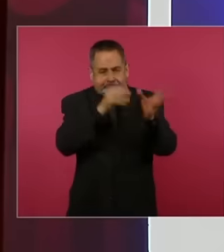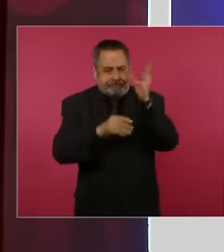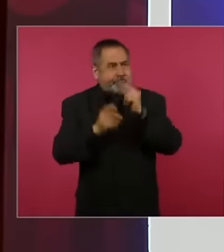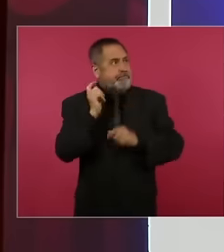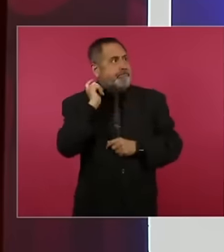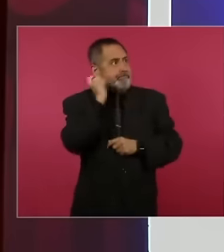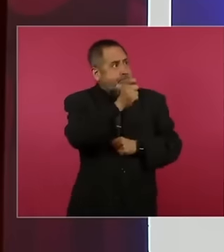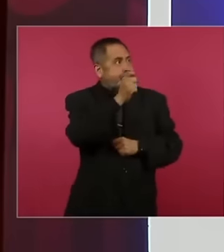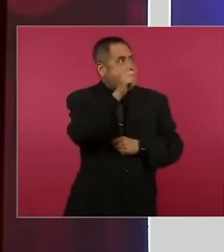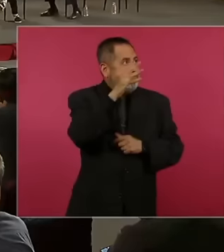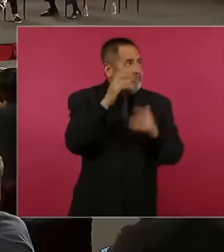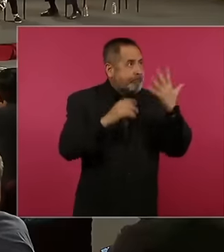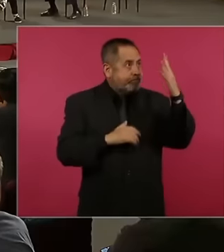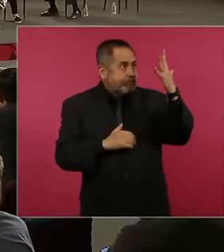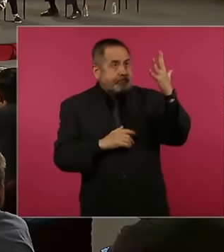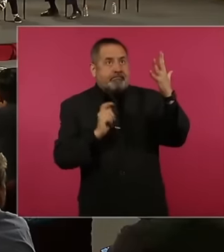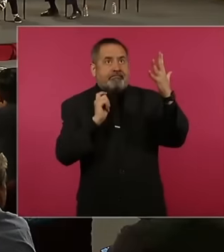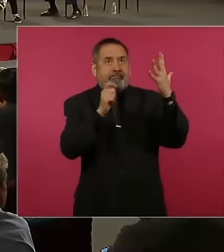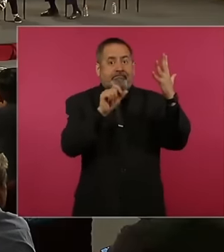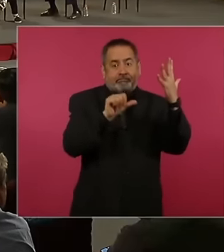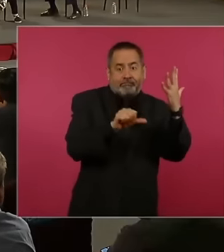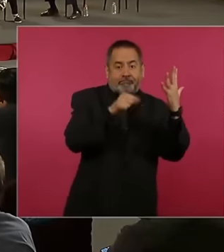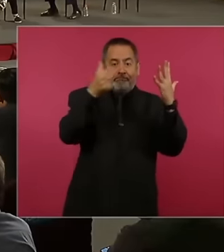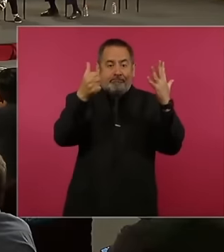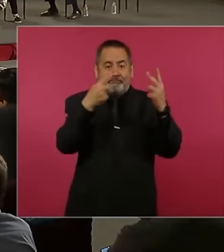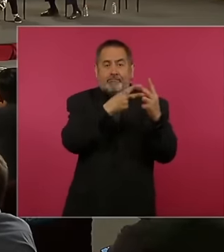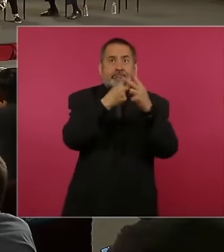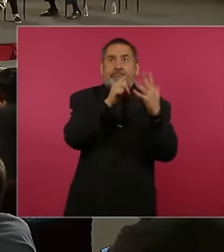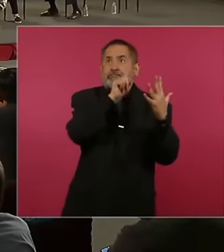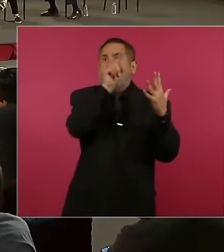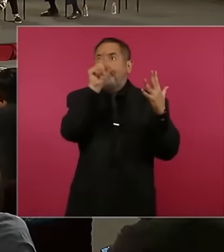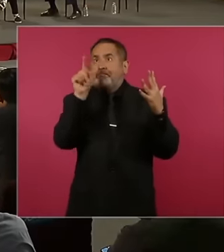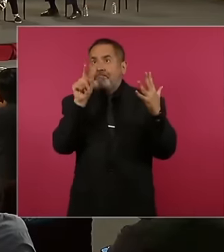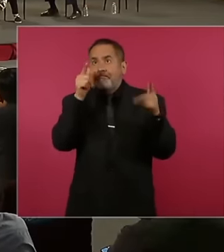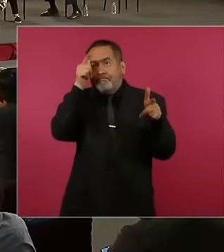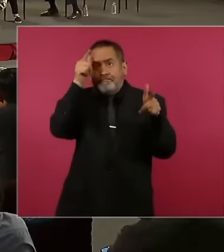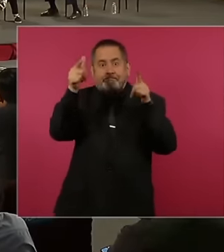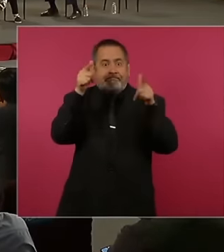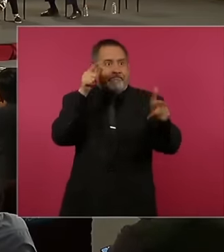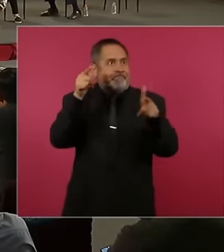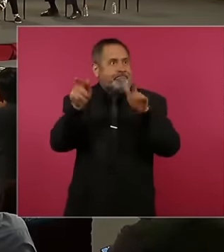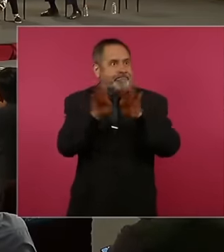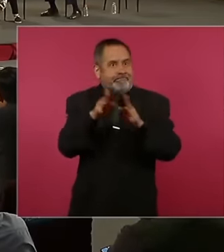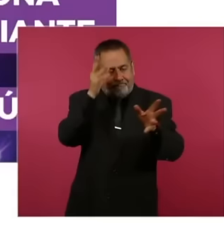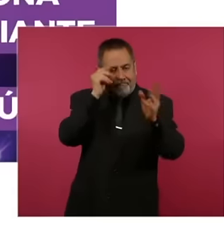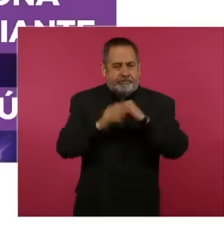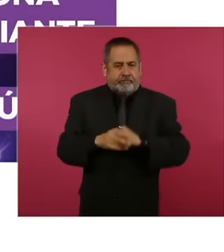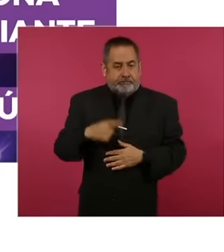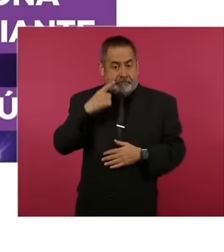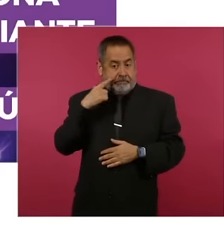stars for example this is an image of the structure of the Sun, the core where the nuclear reactions take place